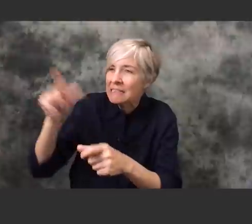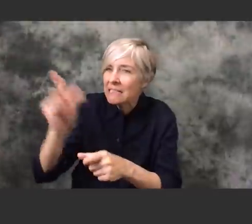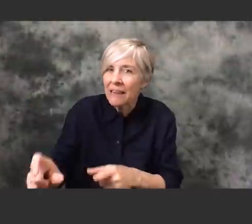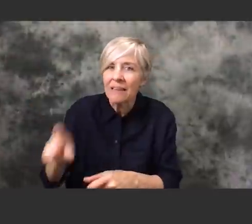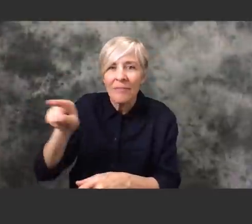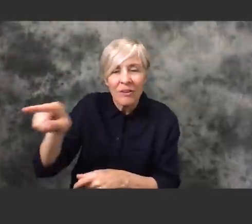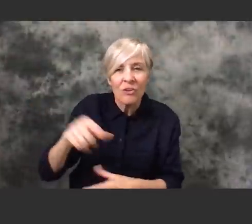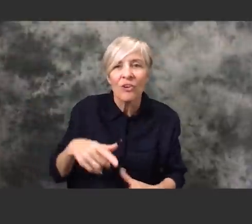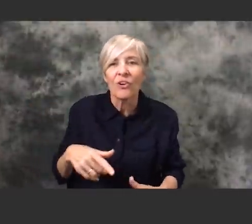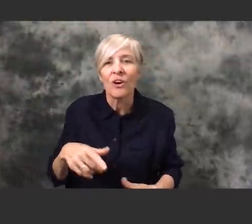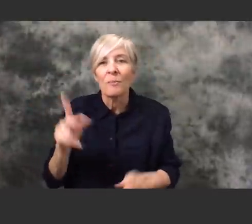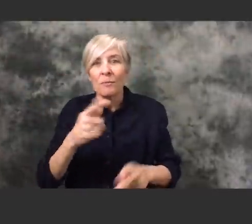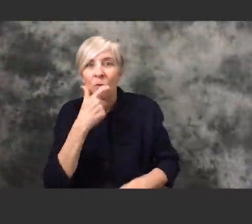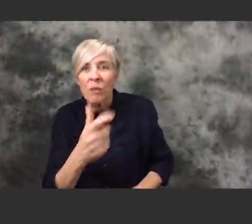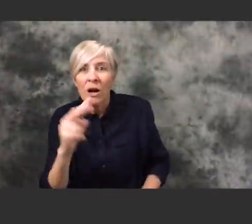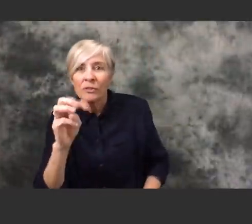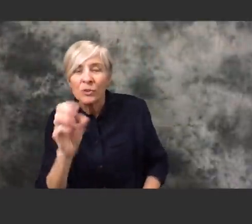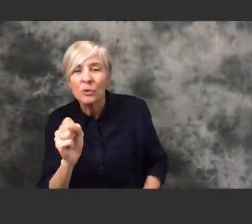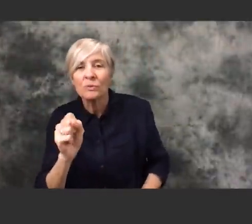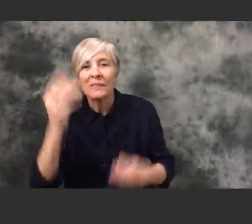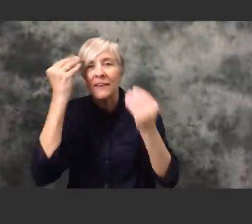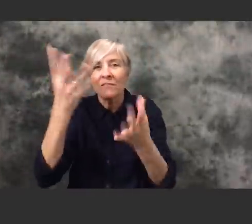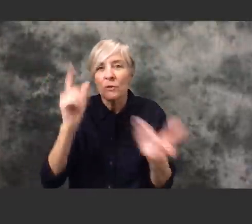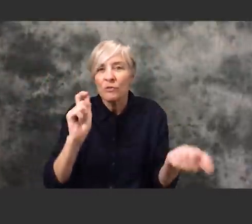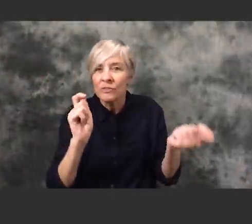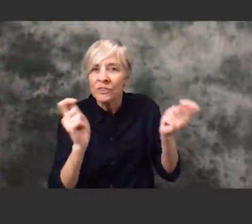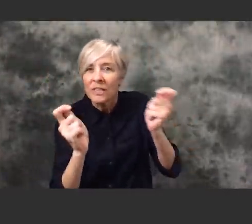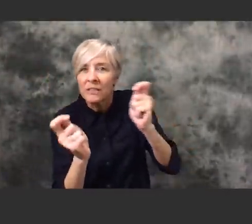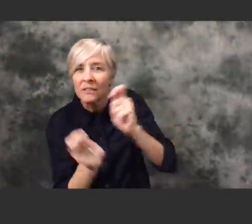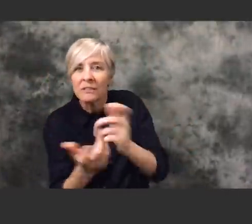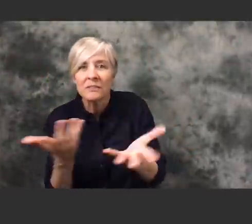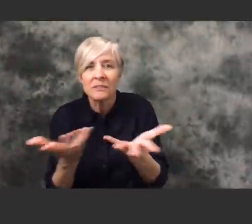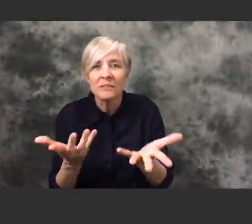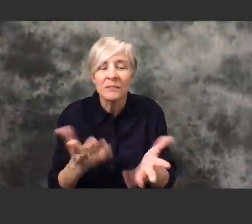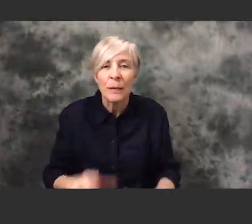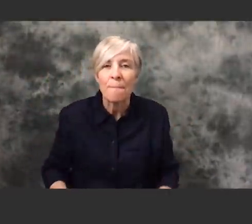watching the news and the evolution of information and things like that.